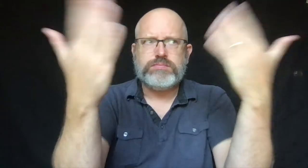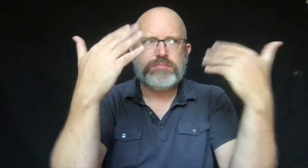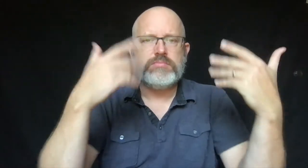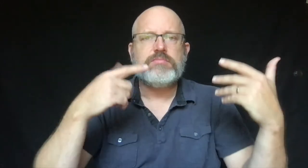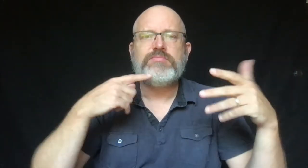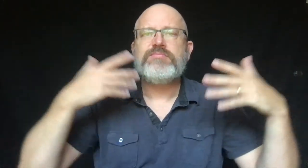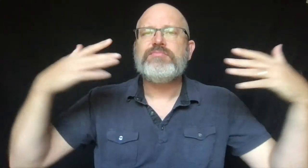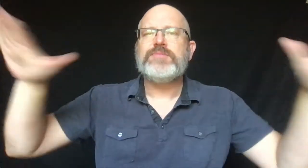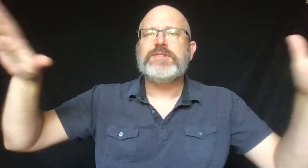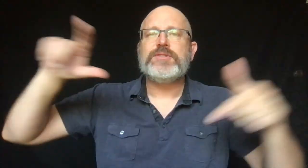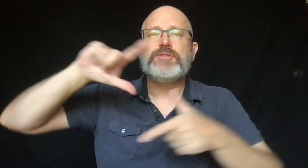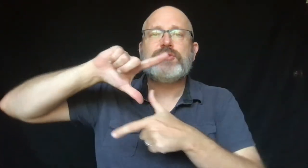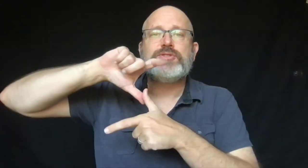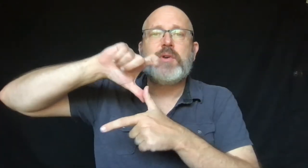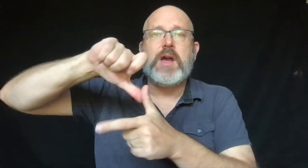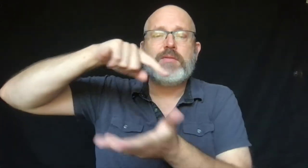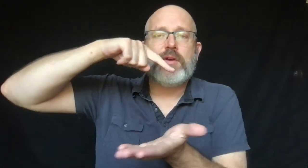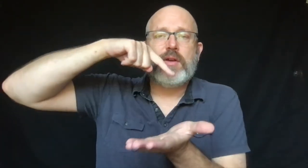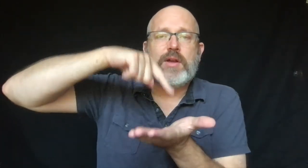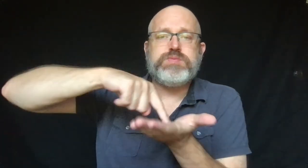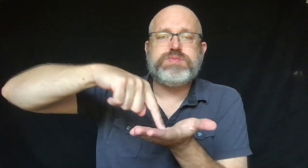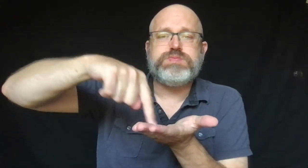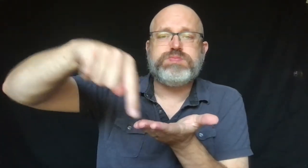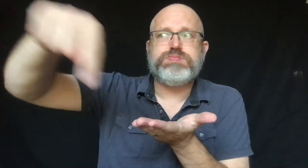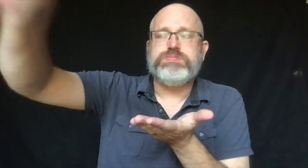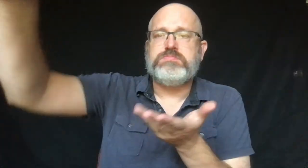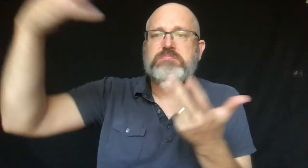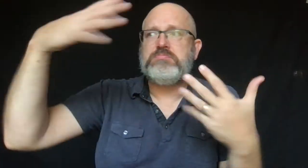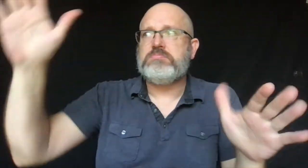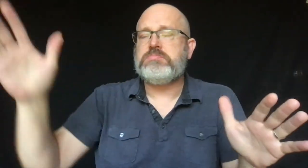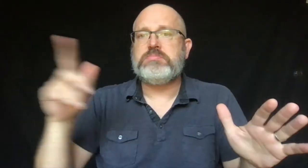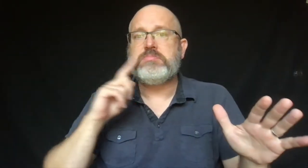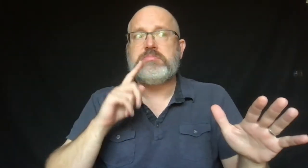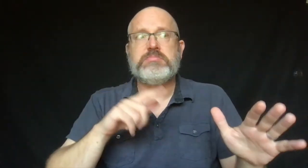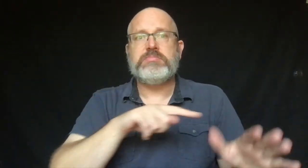A teacher came into the bathroom to make an announcement.